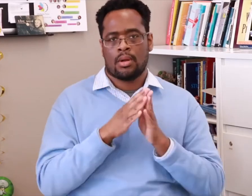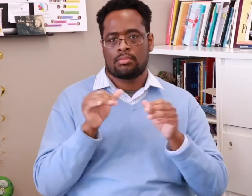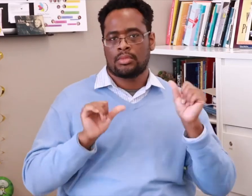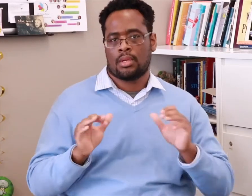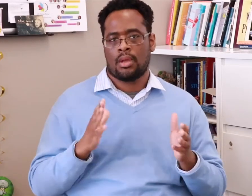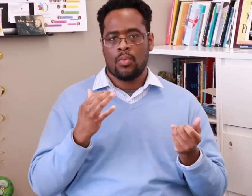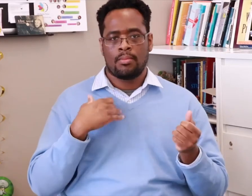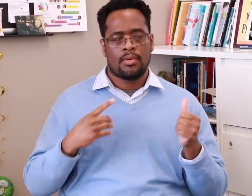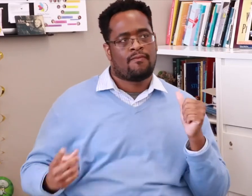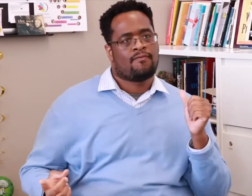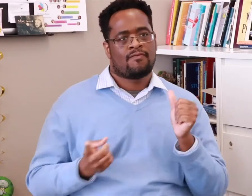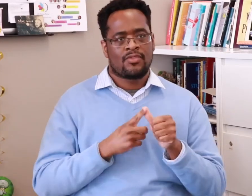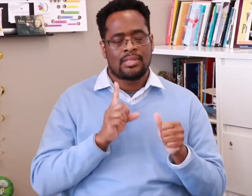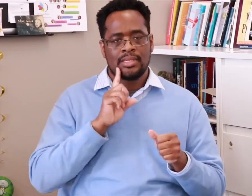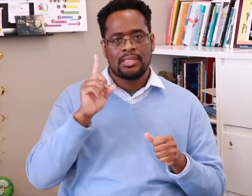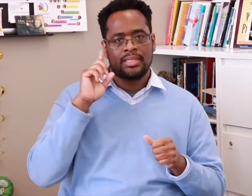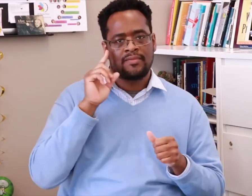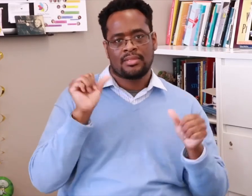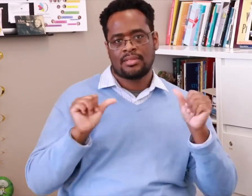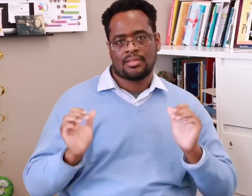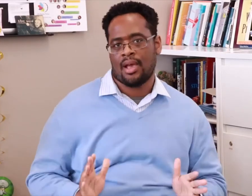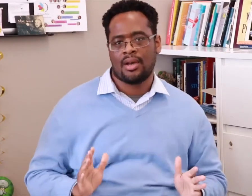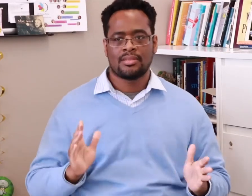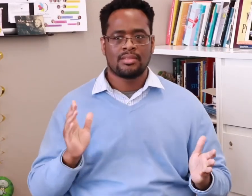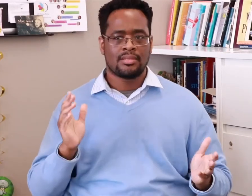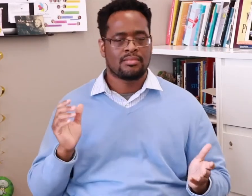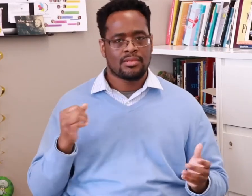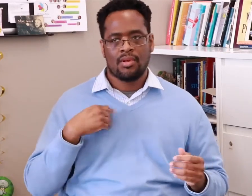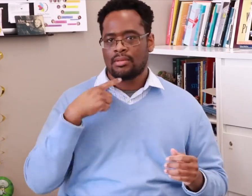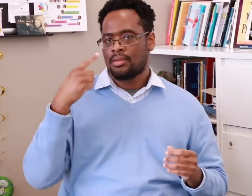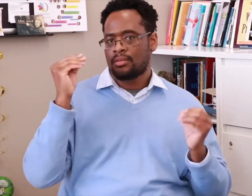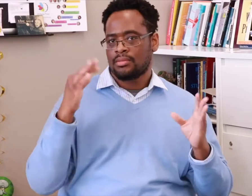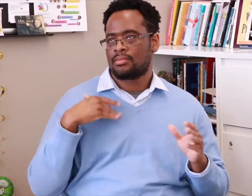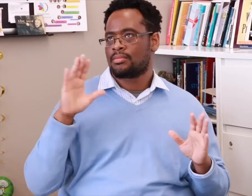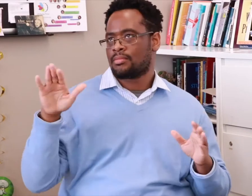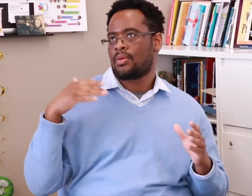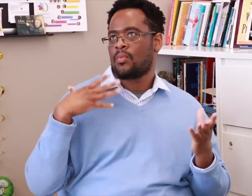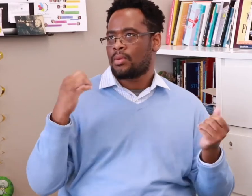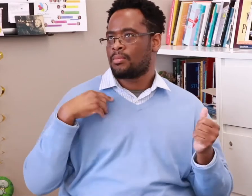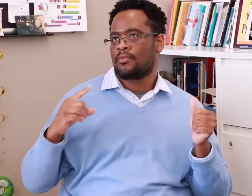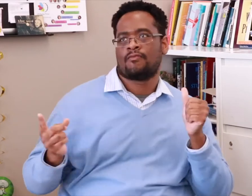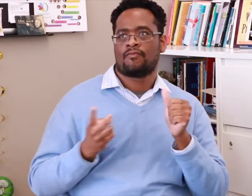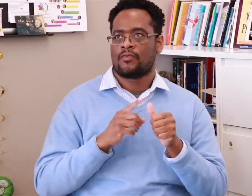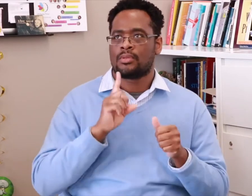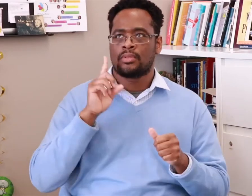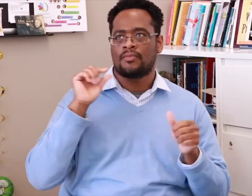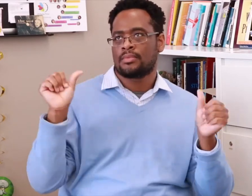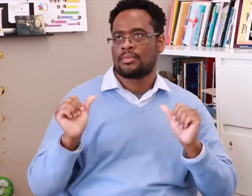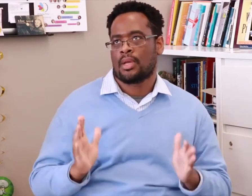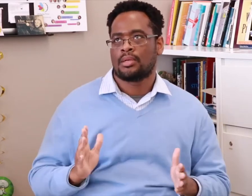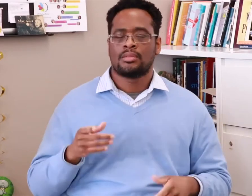become a scientist — the first Deaf scientist.